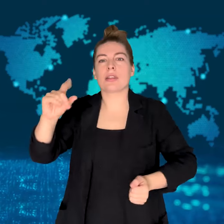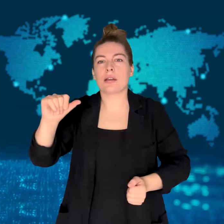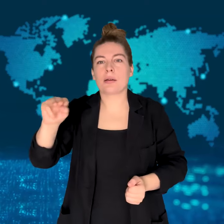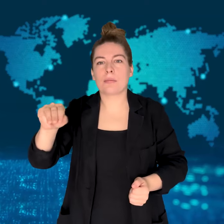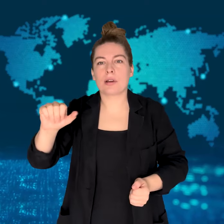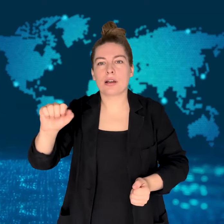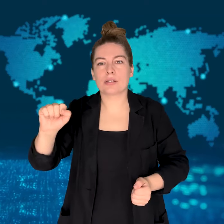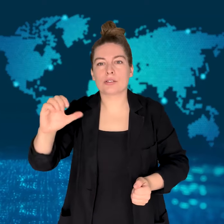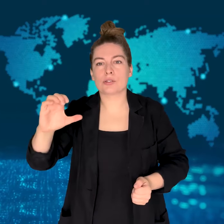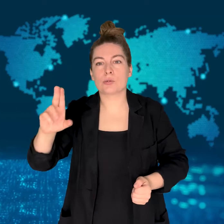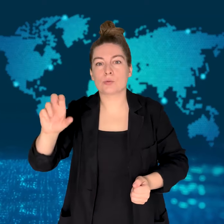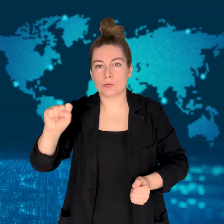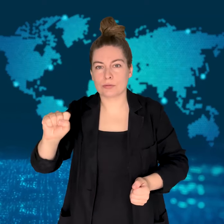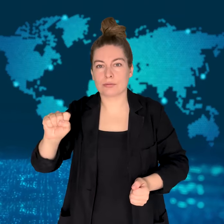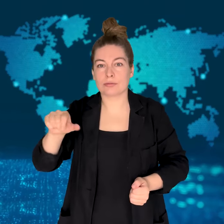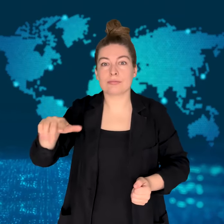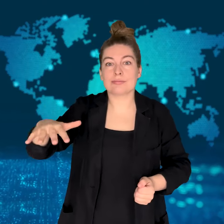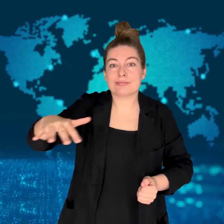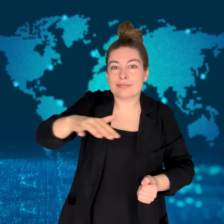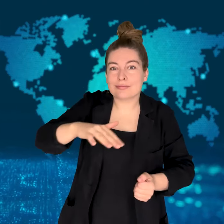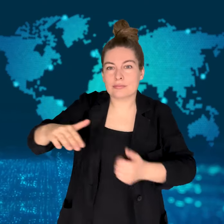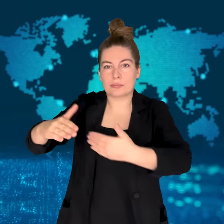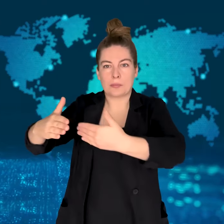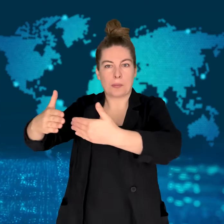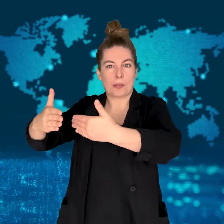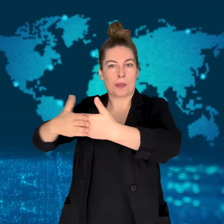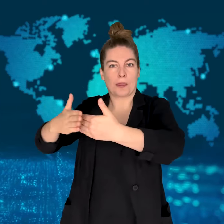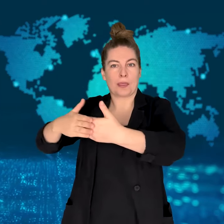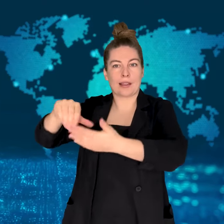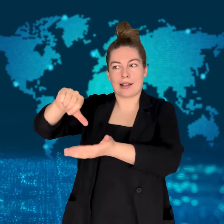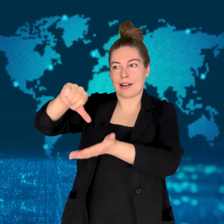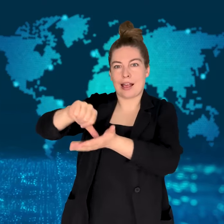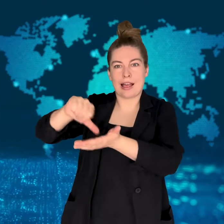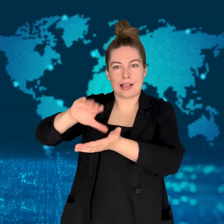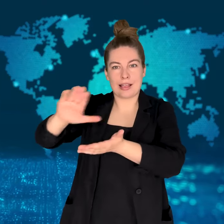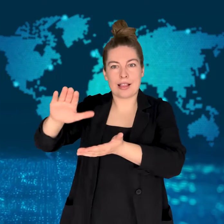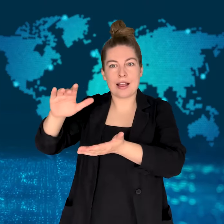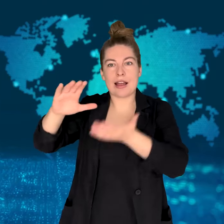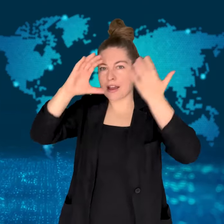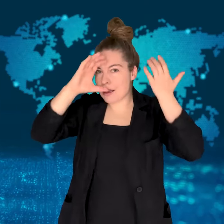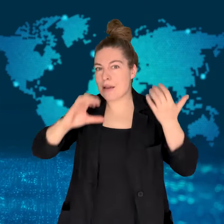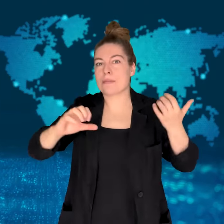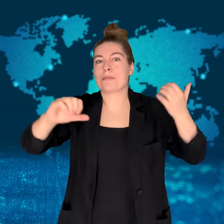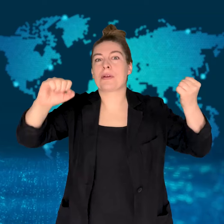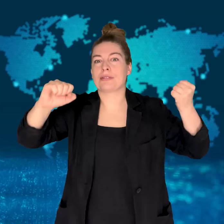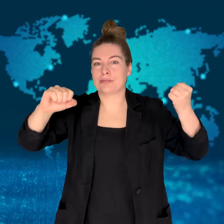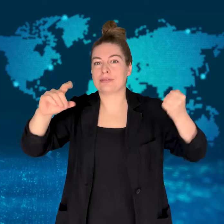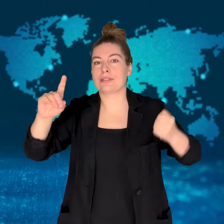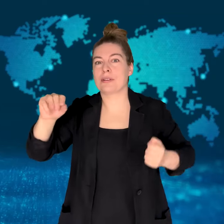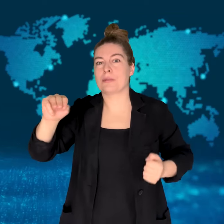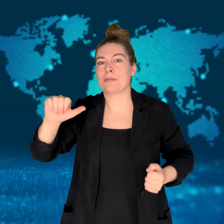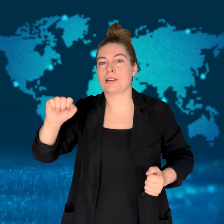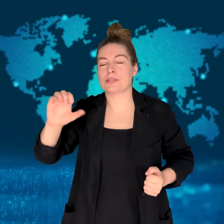Syria's capital city of Damascus.